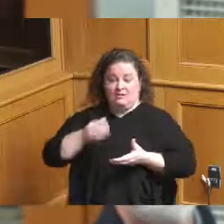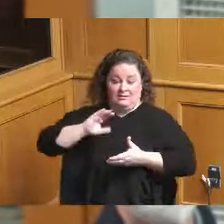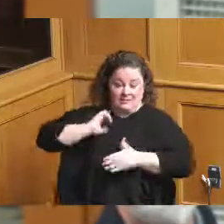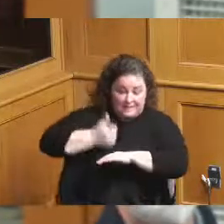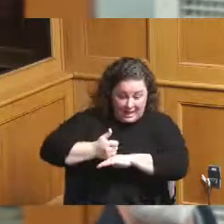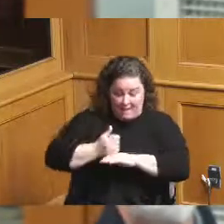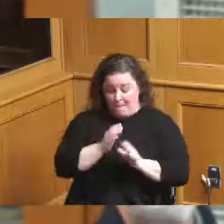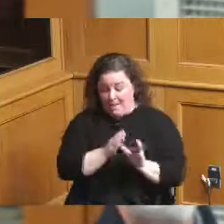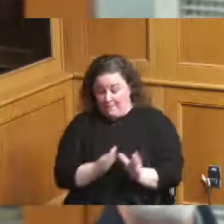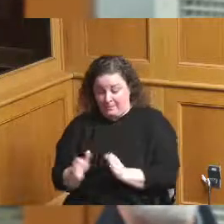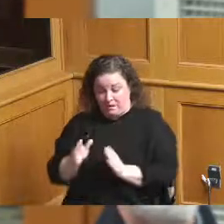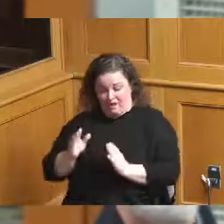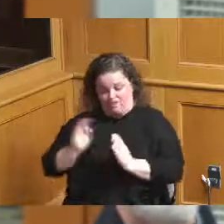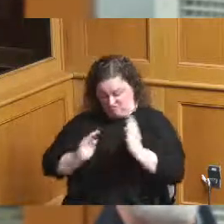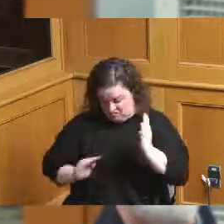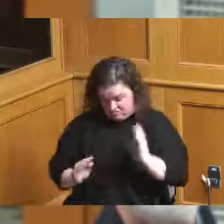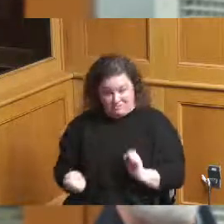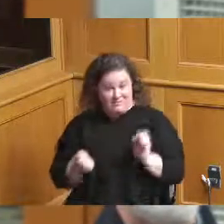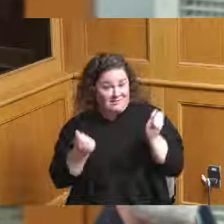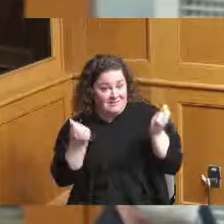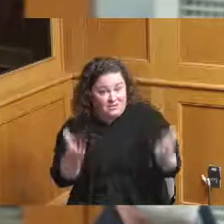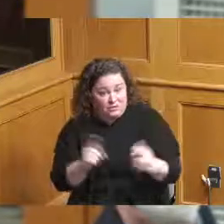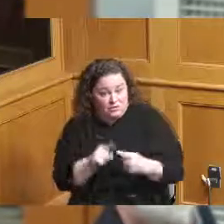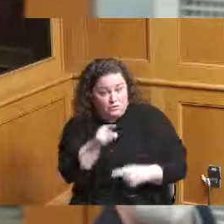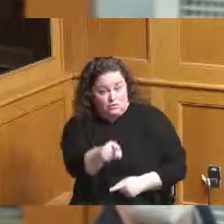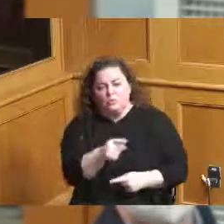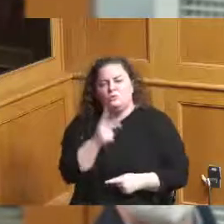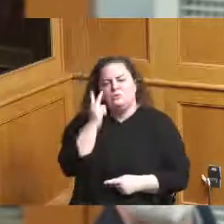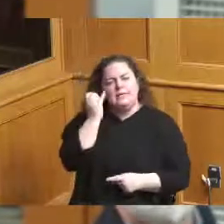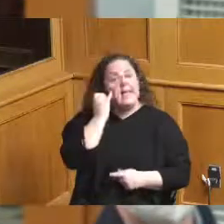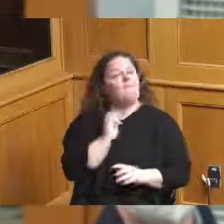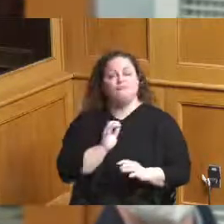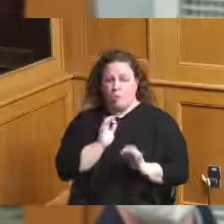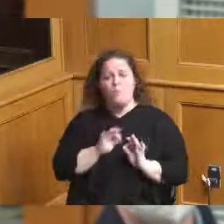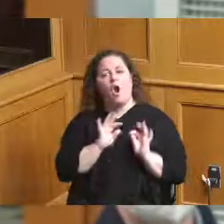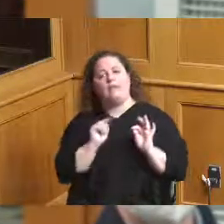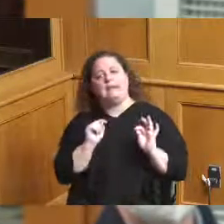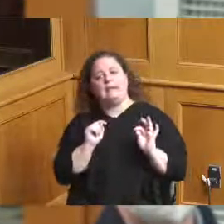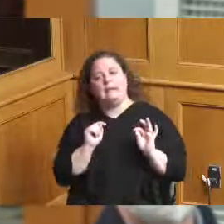think it's worthy of spending taxpayer money so we don't intend to do that and on the millennium site